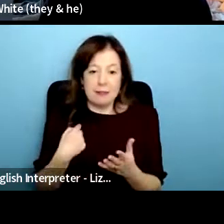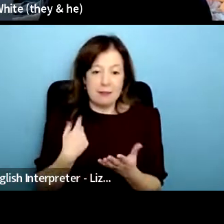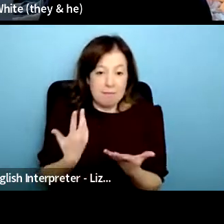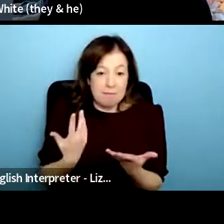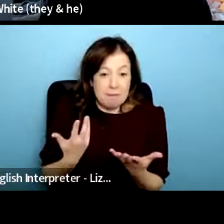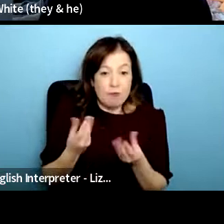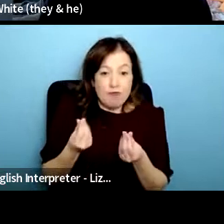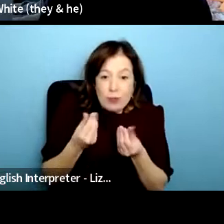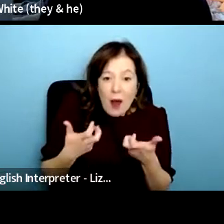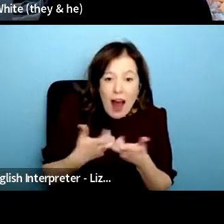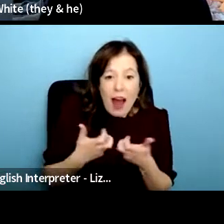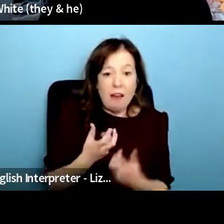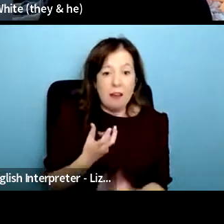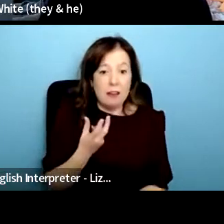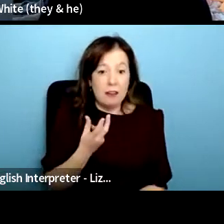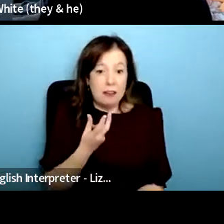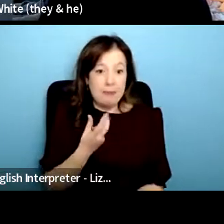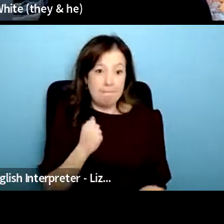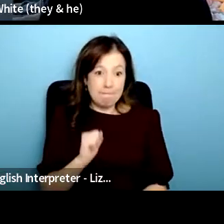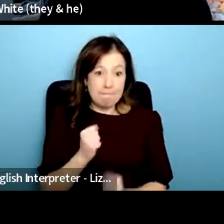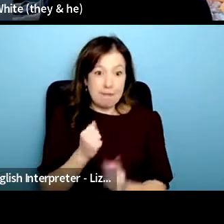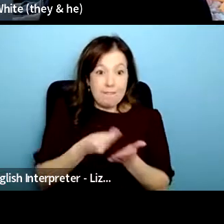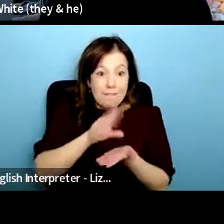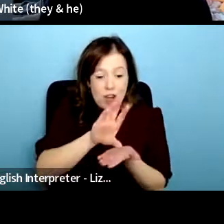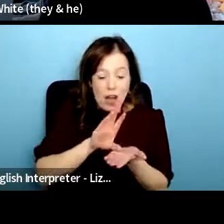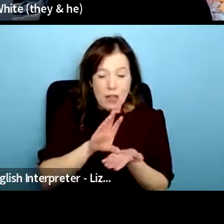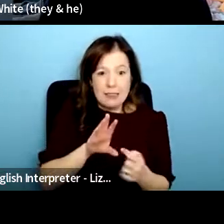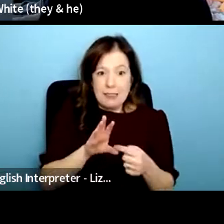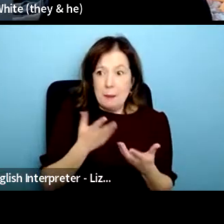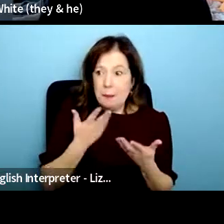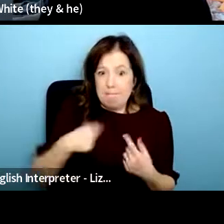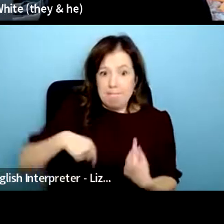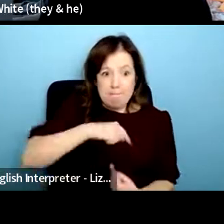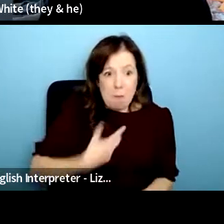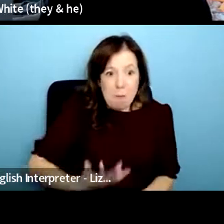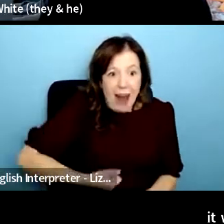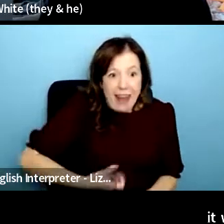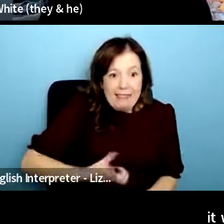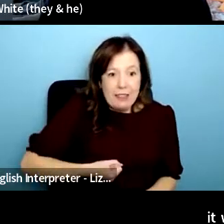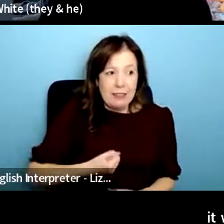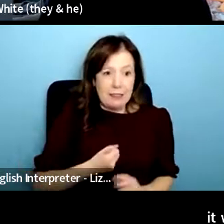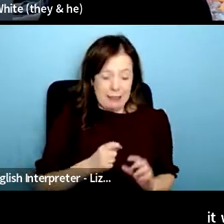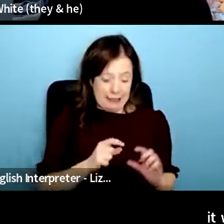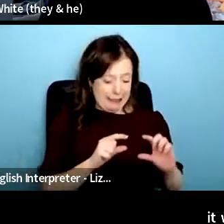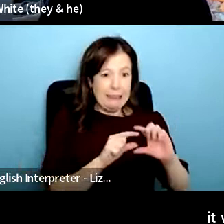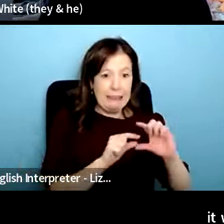benefits and we're using some government funding for government benefits to fund bits of our work